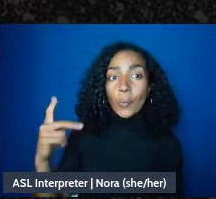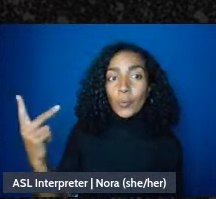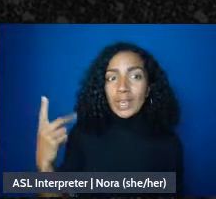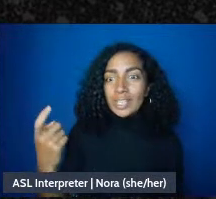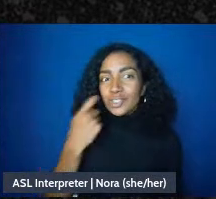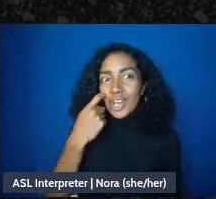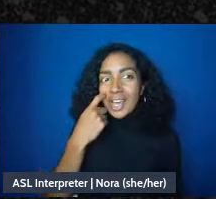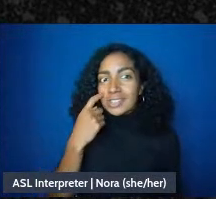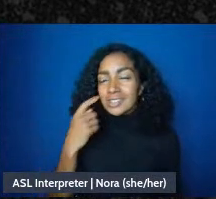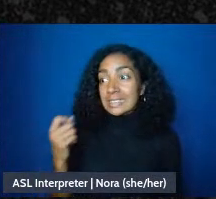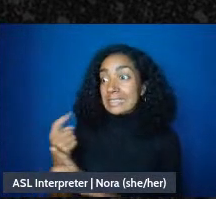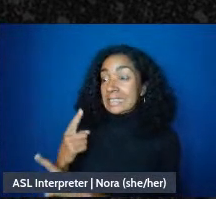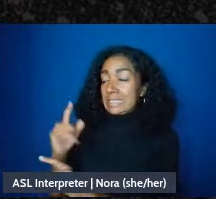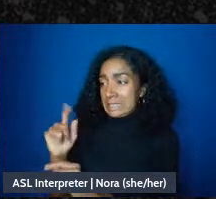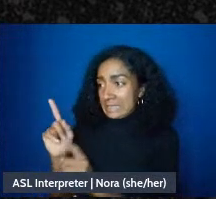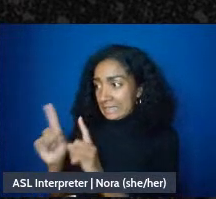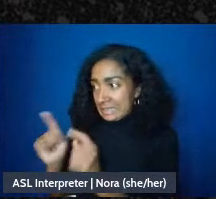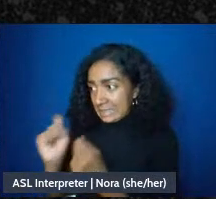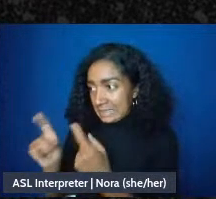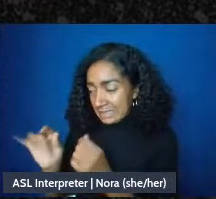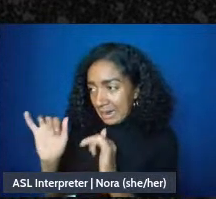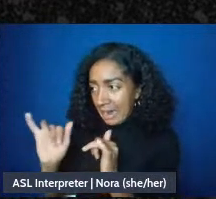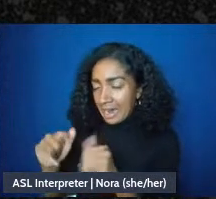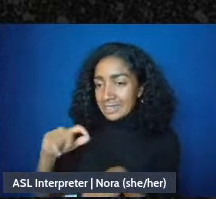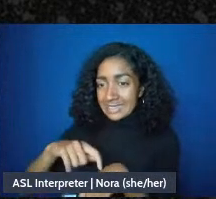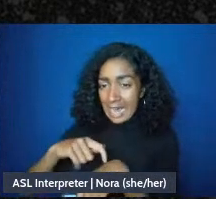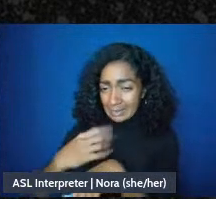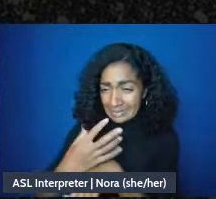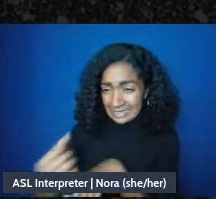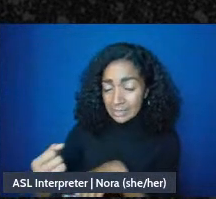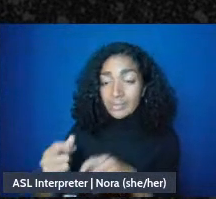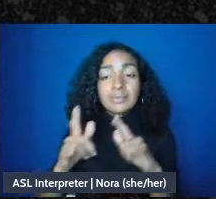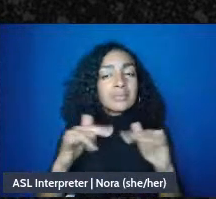running a little bit behind, but we also want to make sure there's time at the end